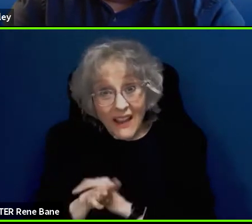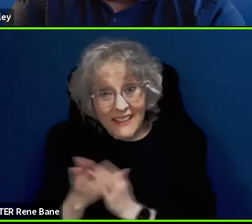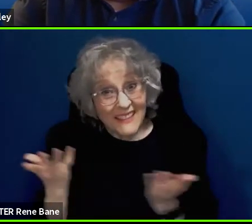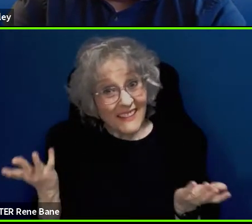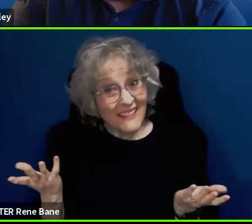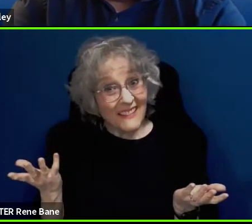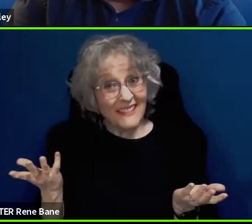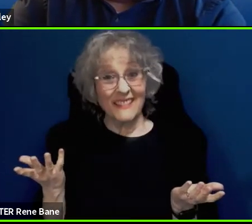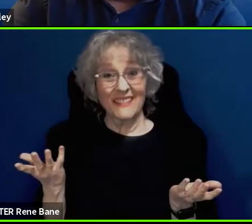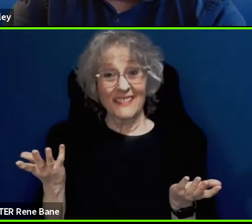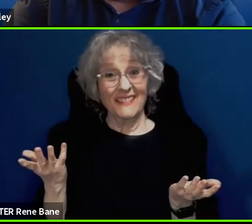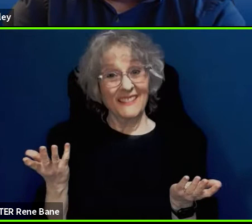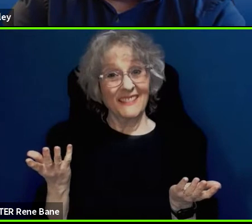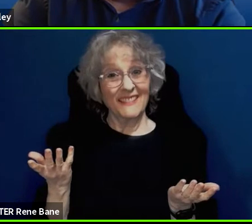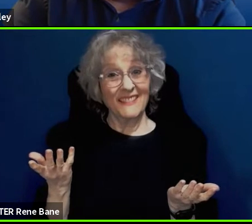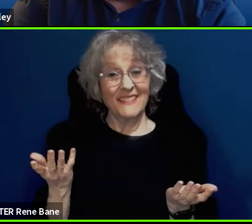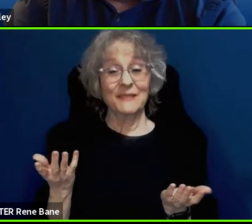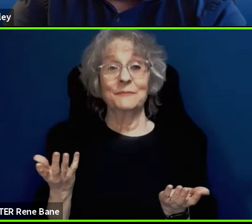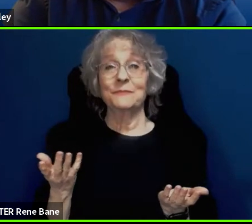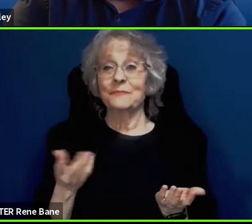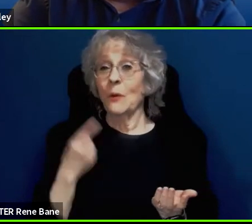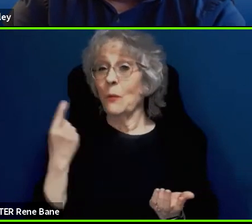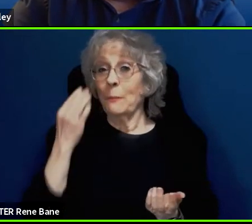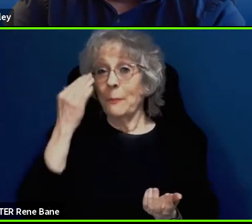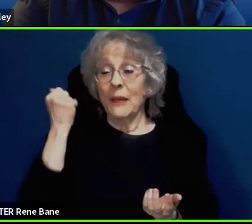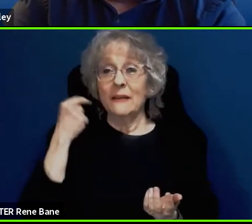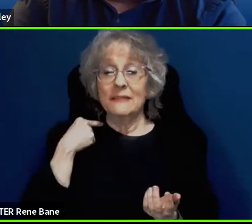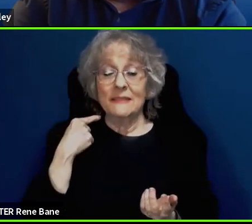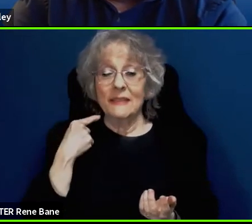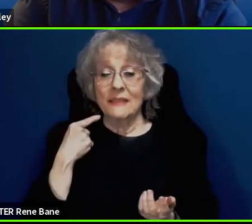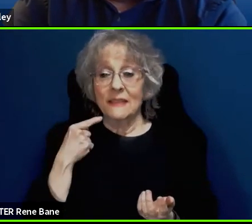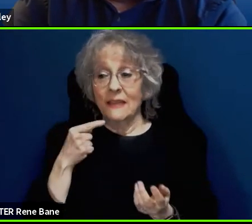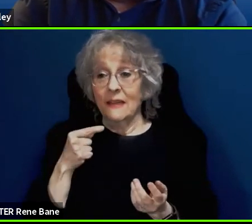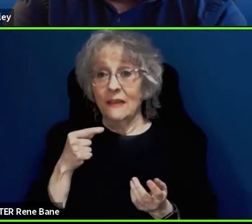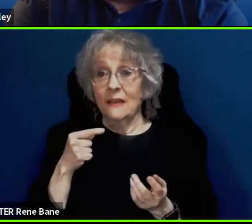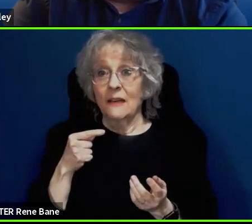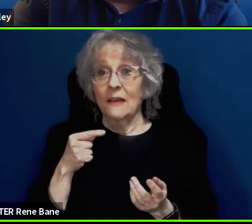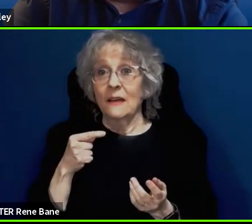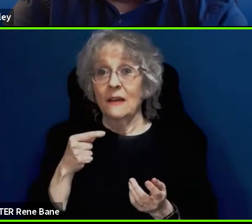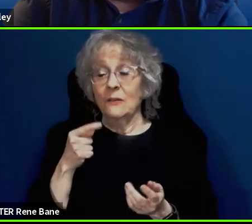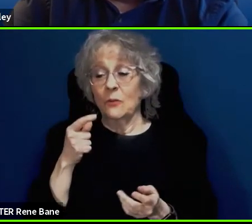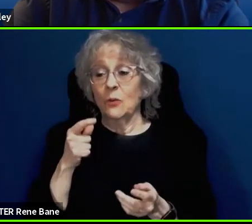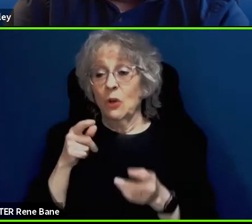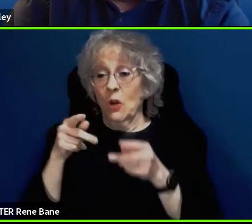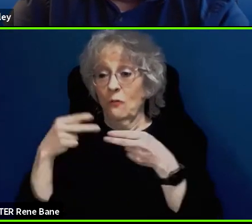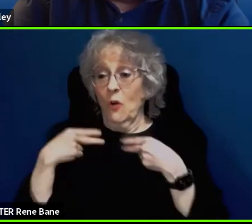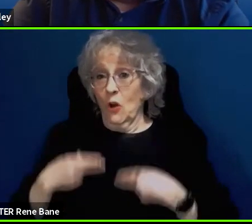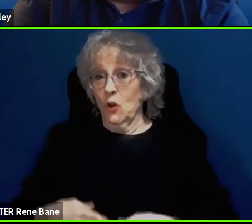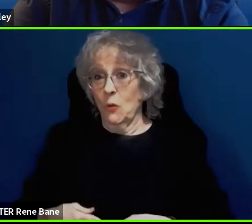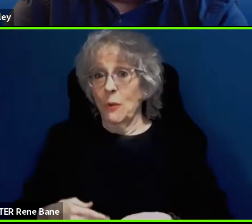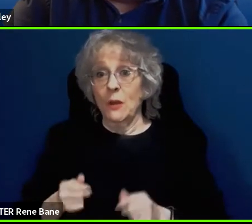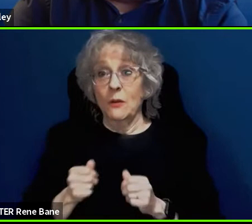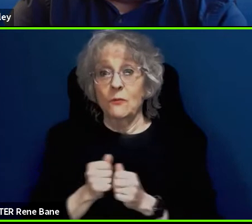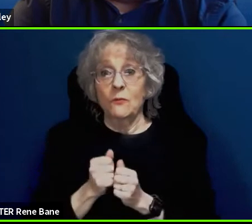places simply because they swapped out auto humans for humans? So that hat suddenly means they no